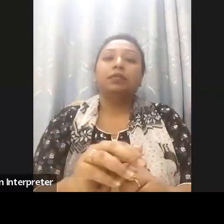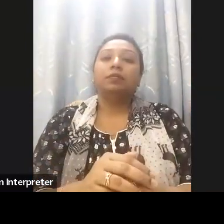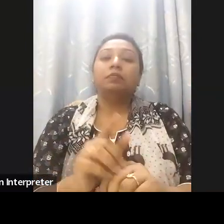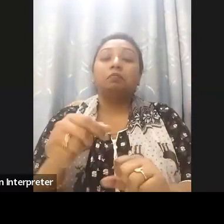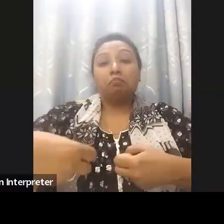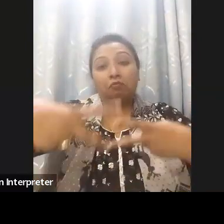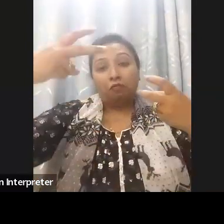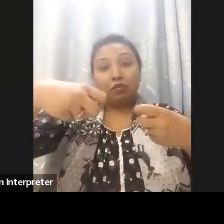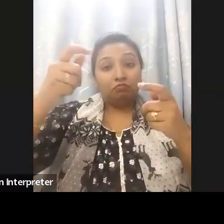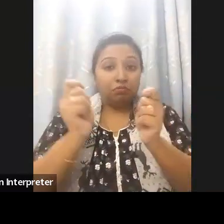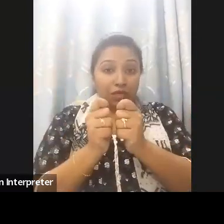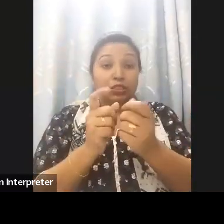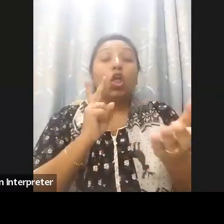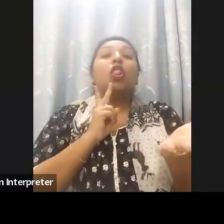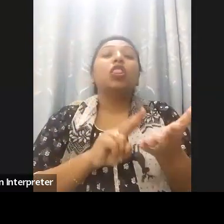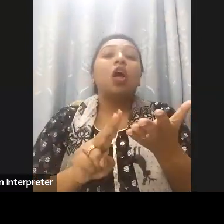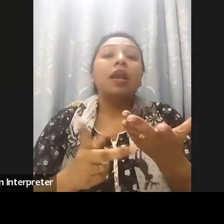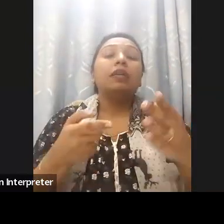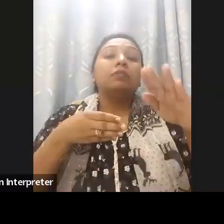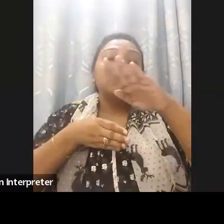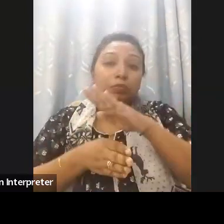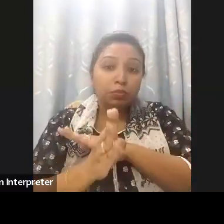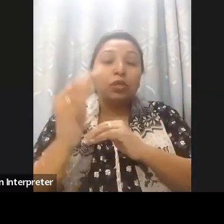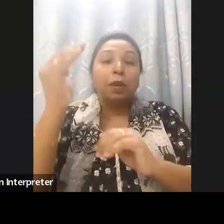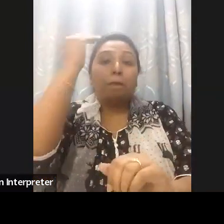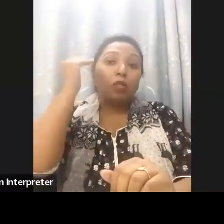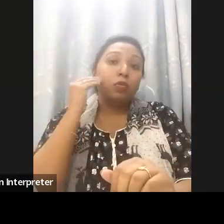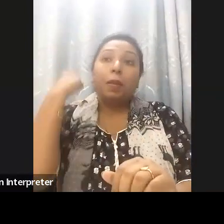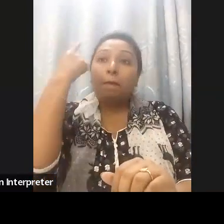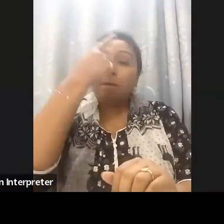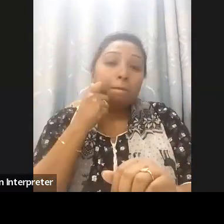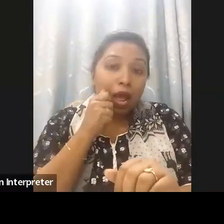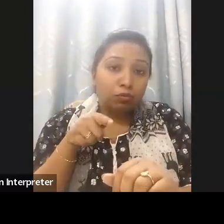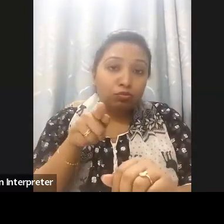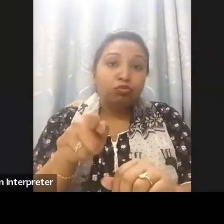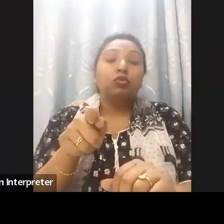the importance of digital inclusion for the people with disability to celebrate Global